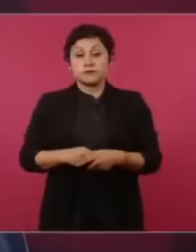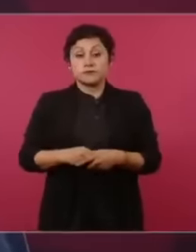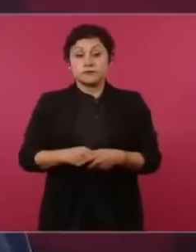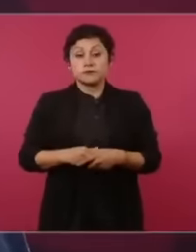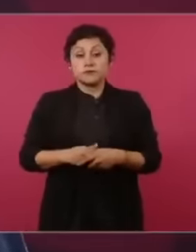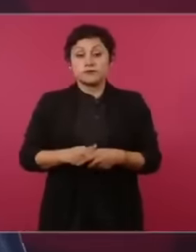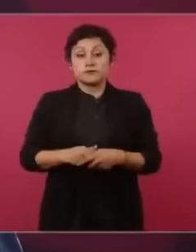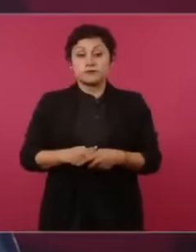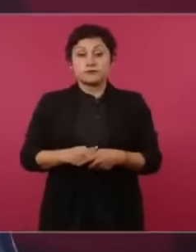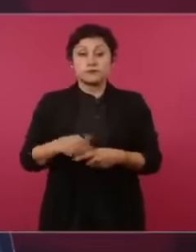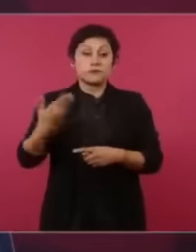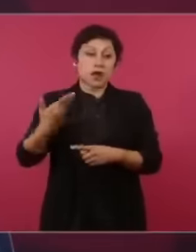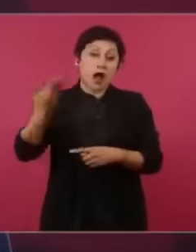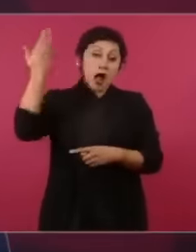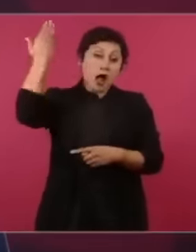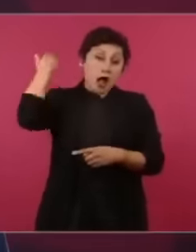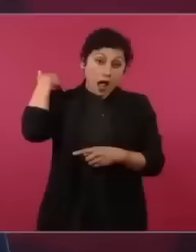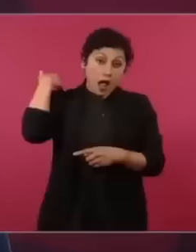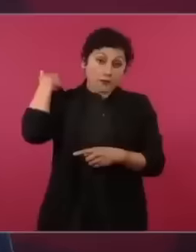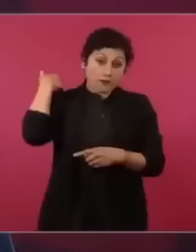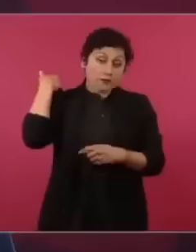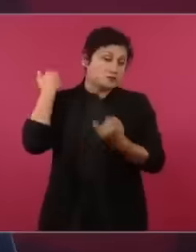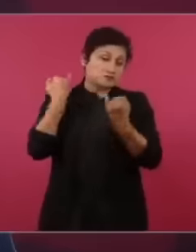before as before now as